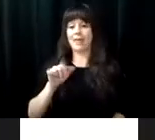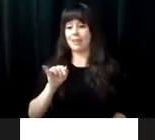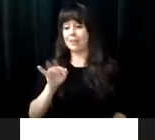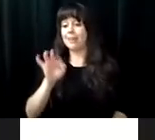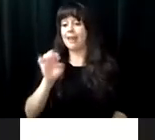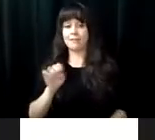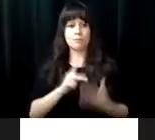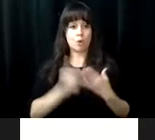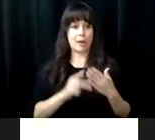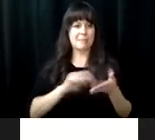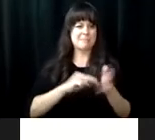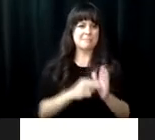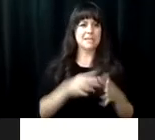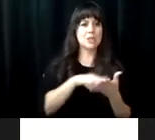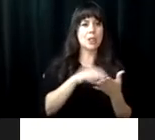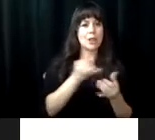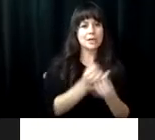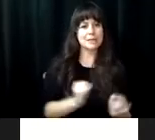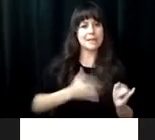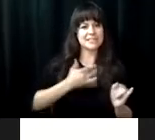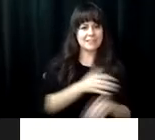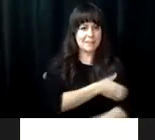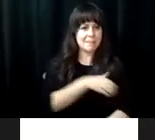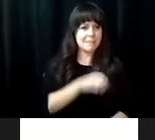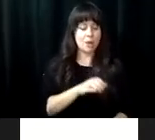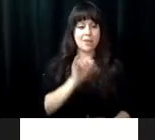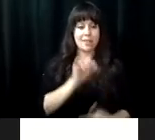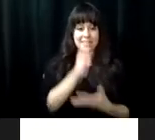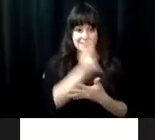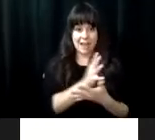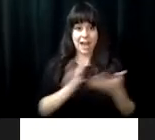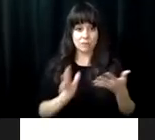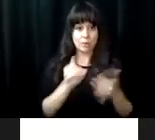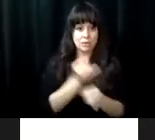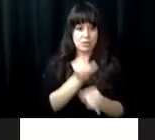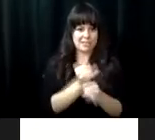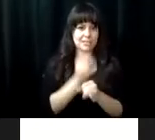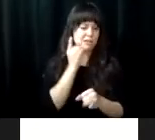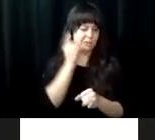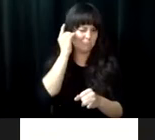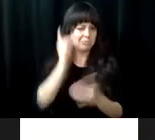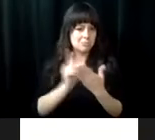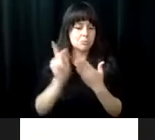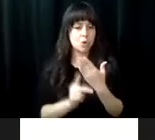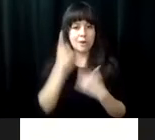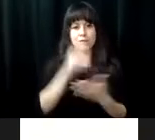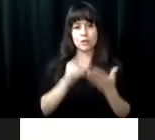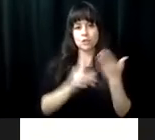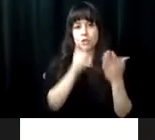. >> Summer programs for youth. The LIFE program which stands for learning independence,